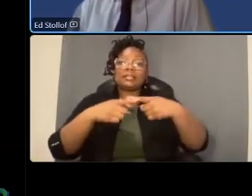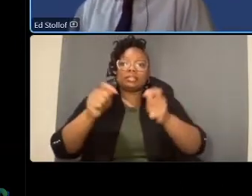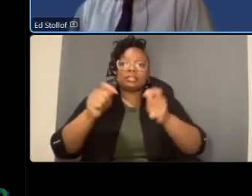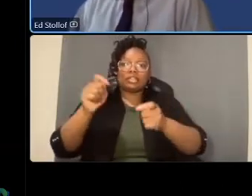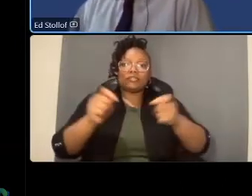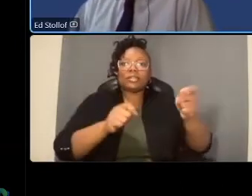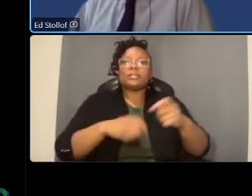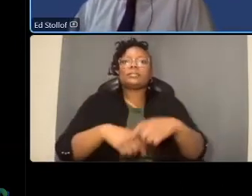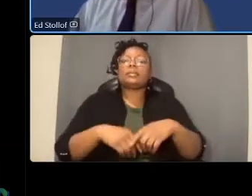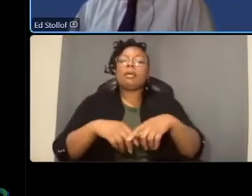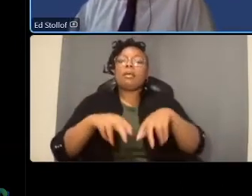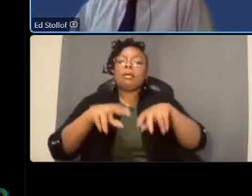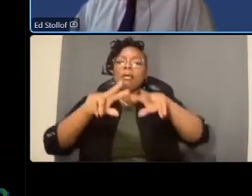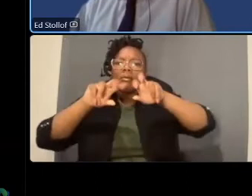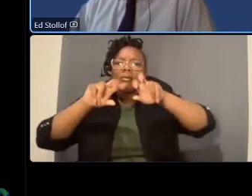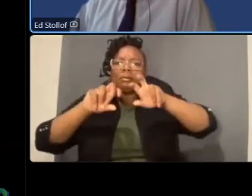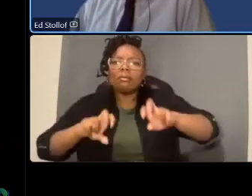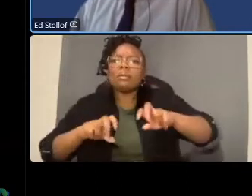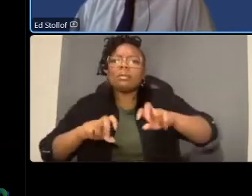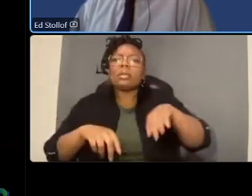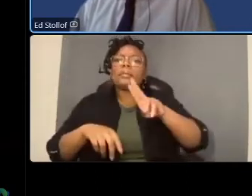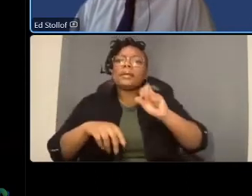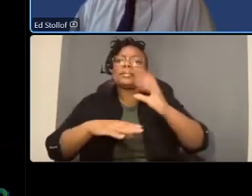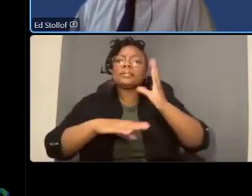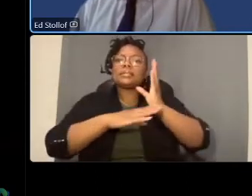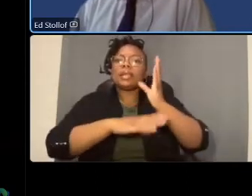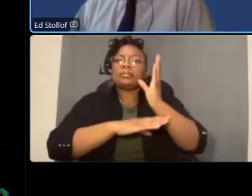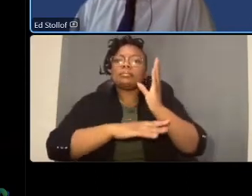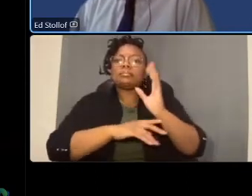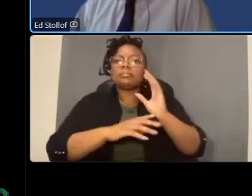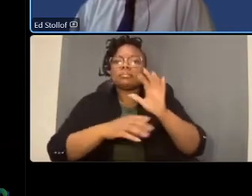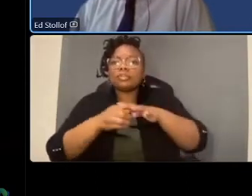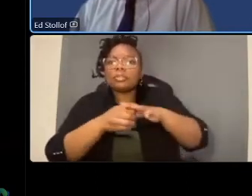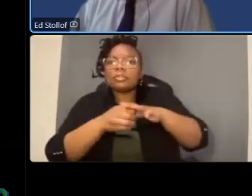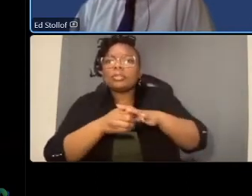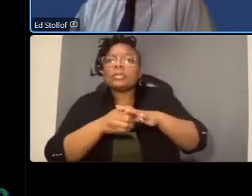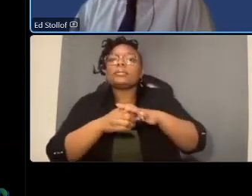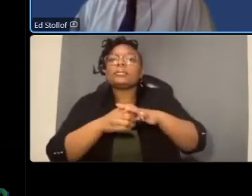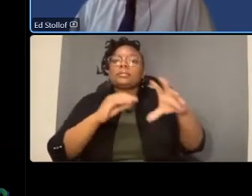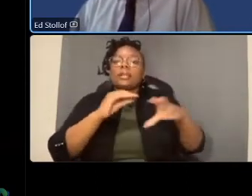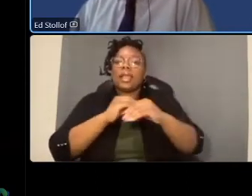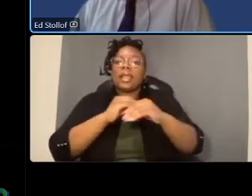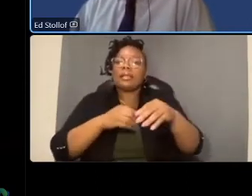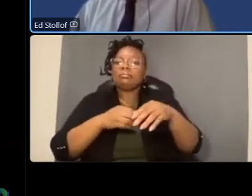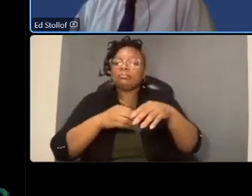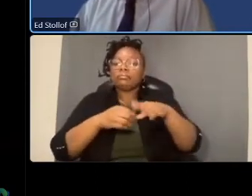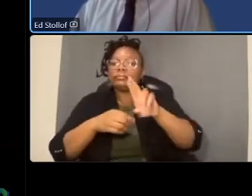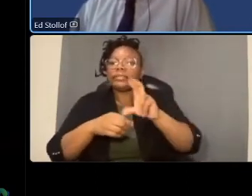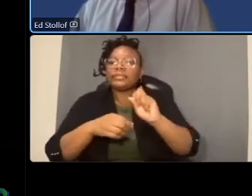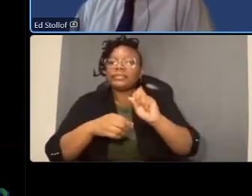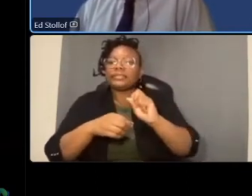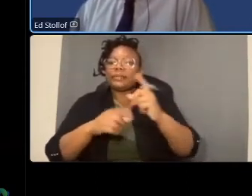of bus stop locations including potential bus platforms where appropriate consideration of